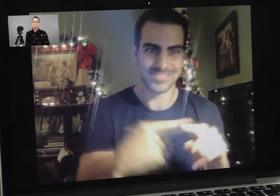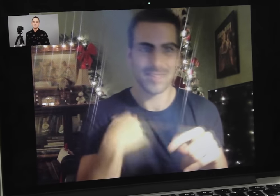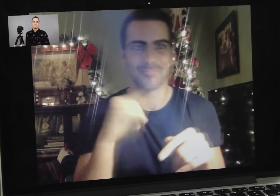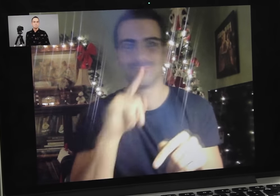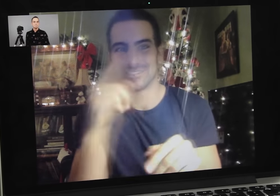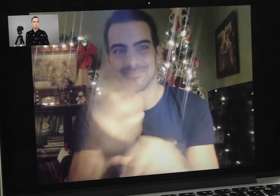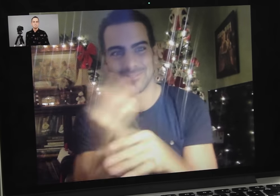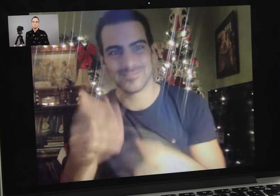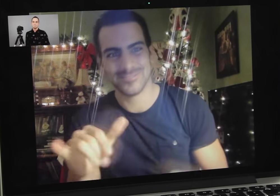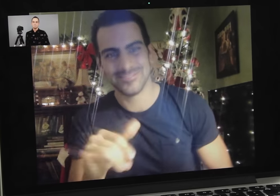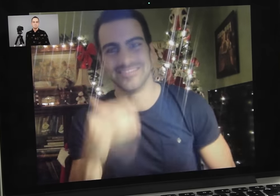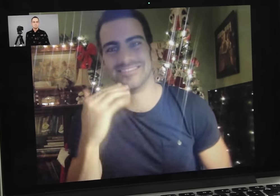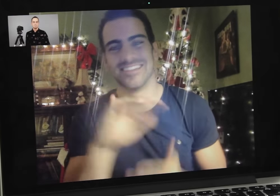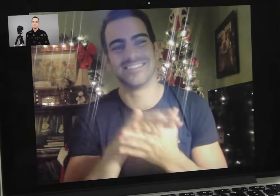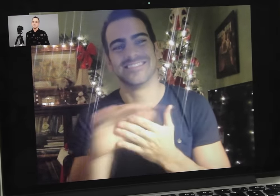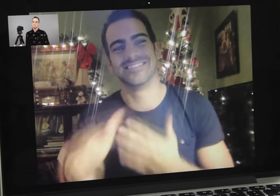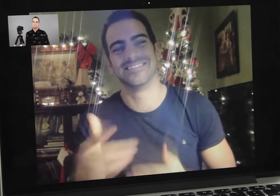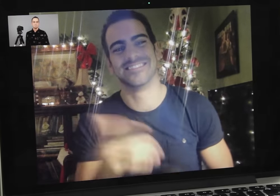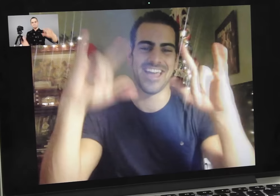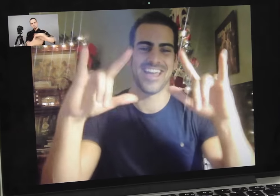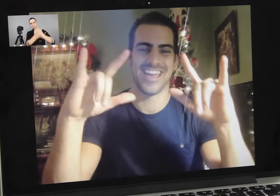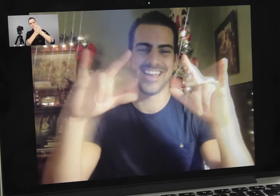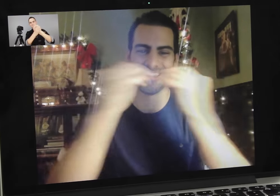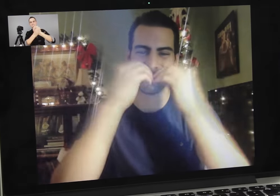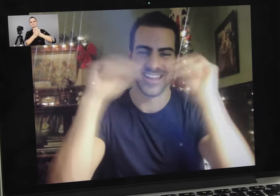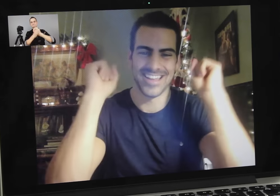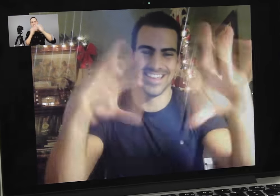but also the actual winner. It’s nice. Alex: Congratulations!